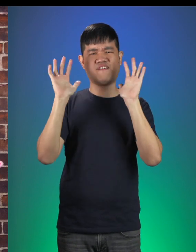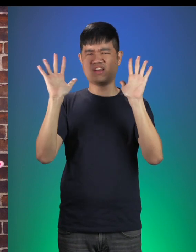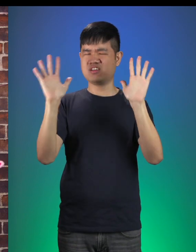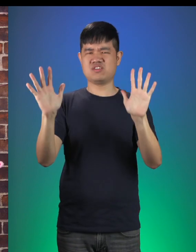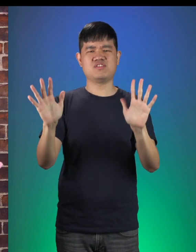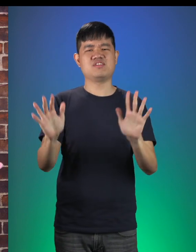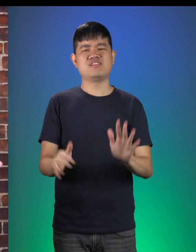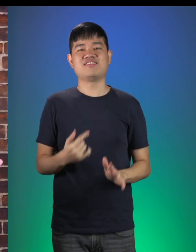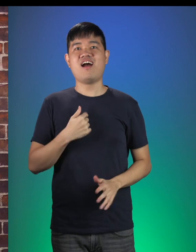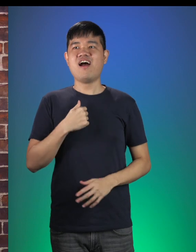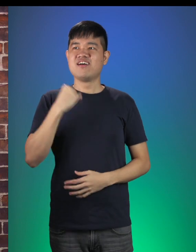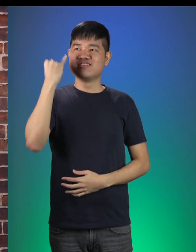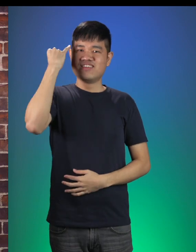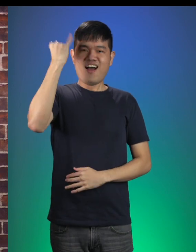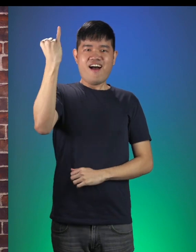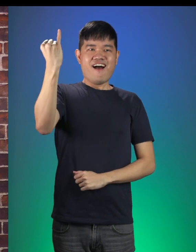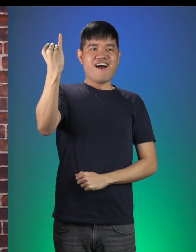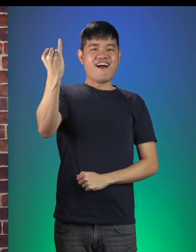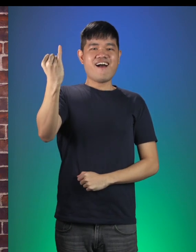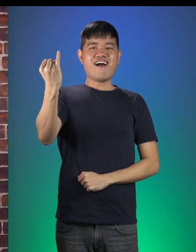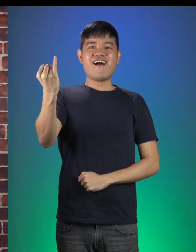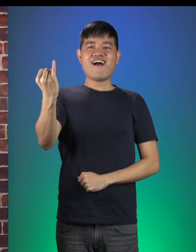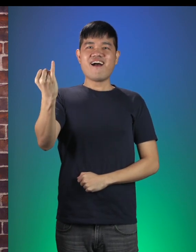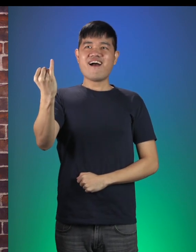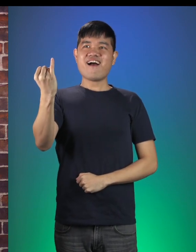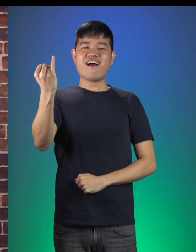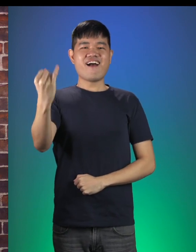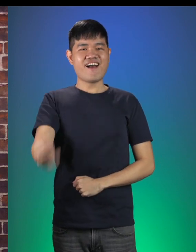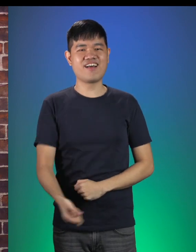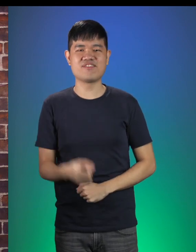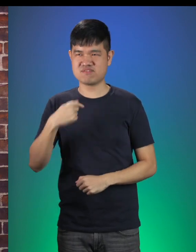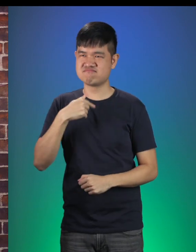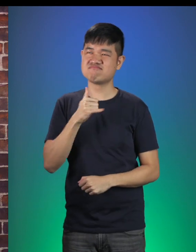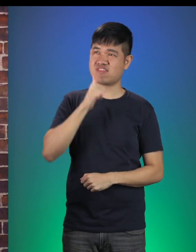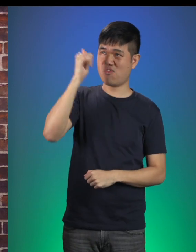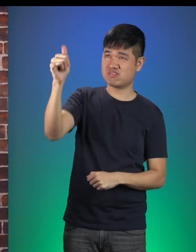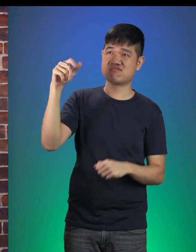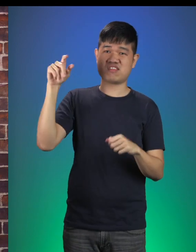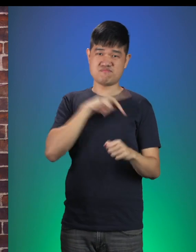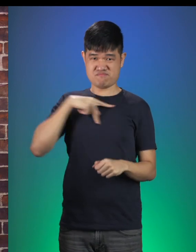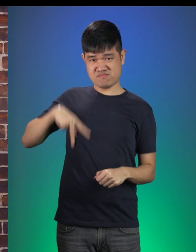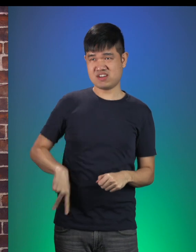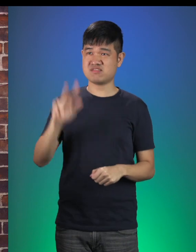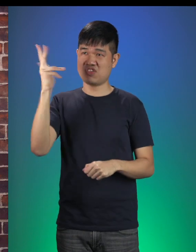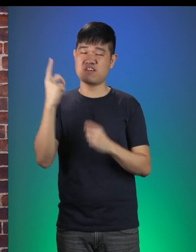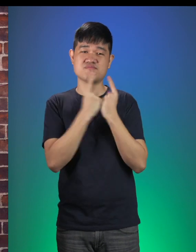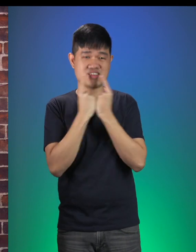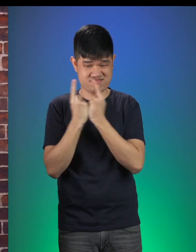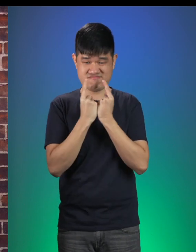Hey, I have an idea! You see, I was on my way to The Princess’ 3rd Birthday